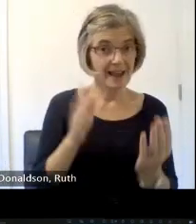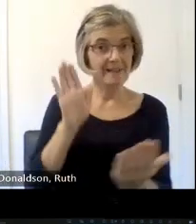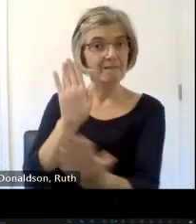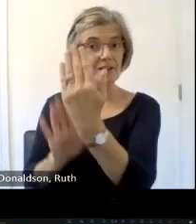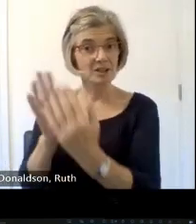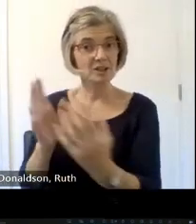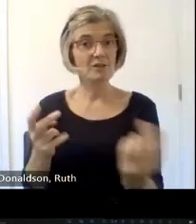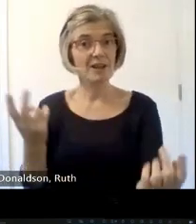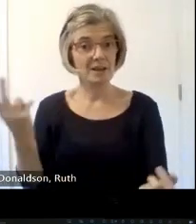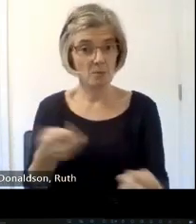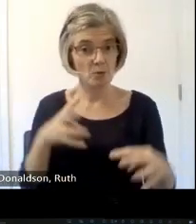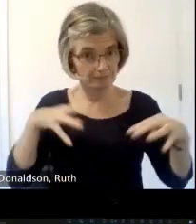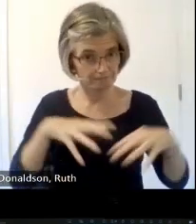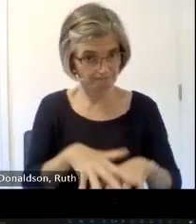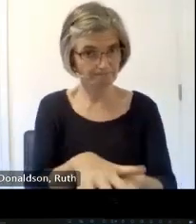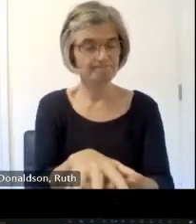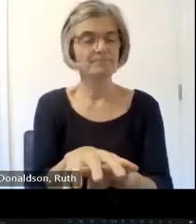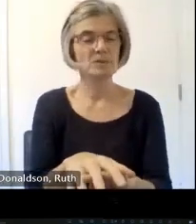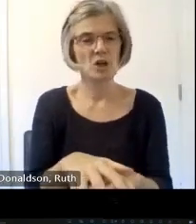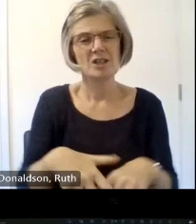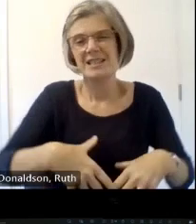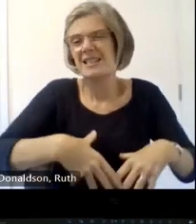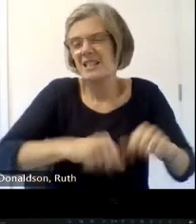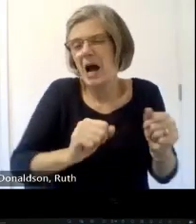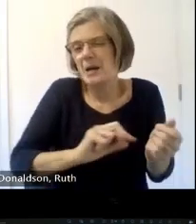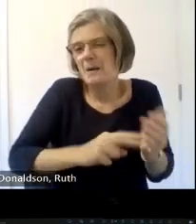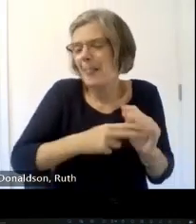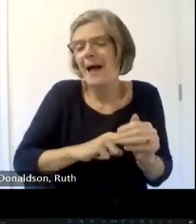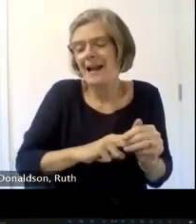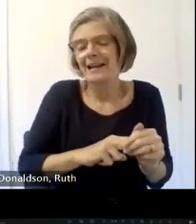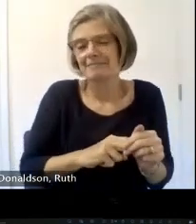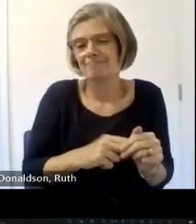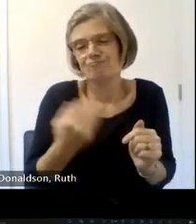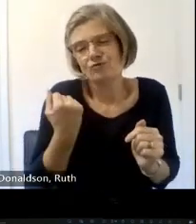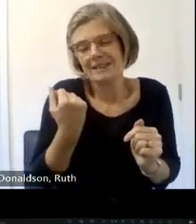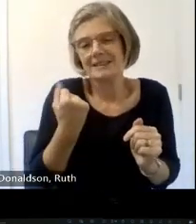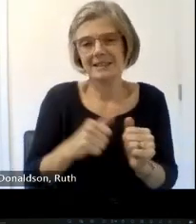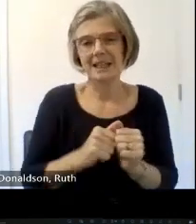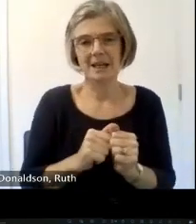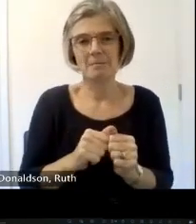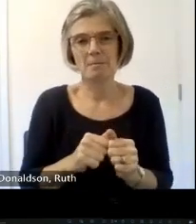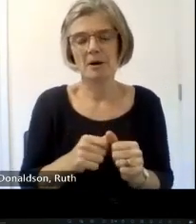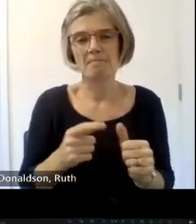our planning but on the agenda we are going to be looking about um inclusion ready approach how you